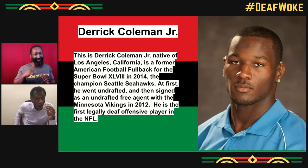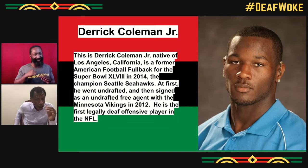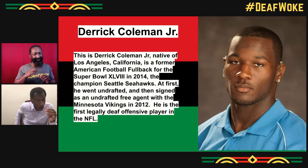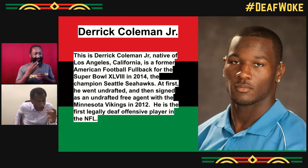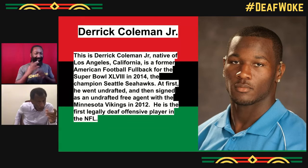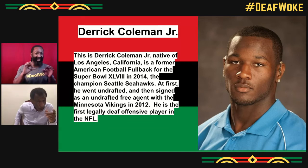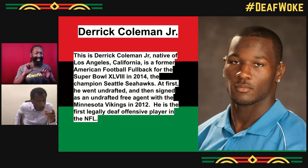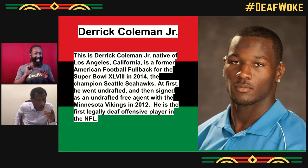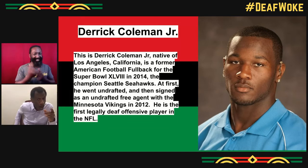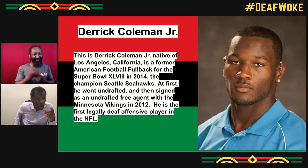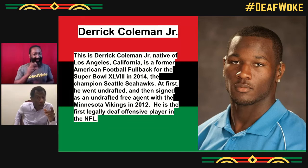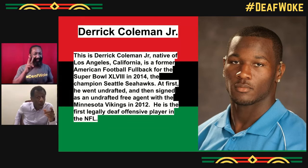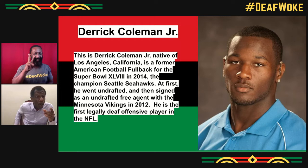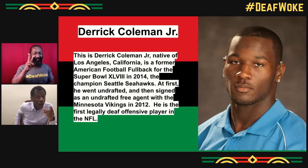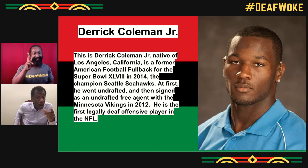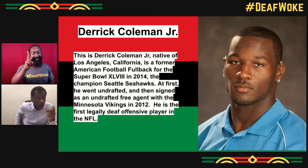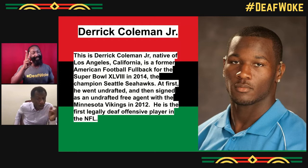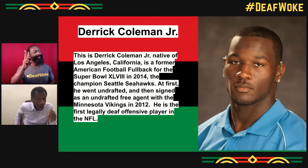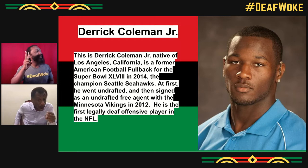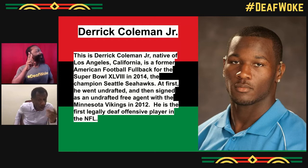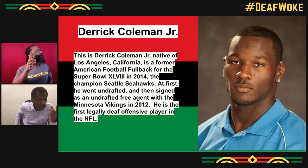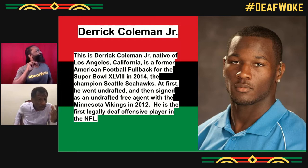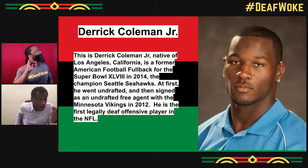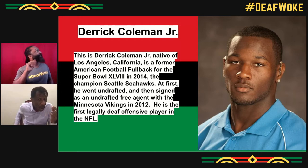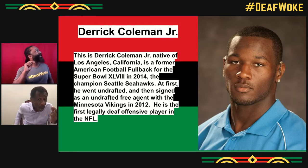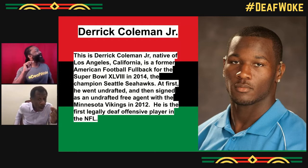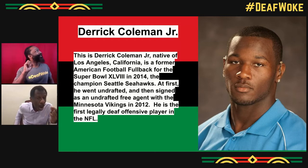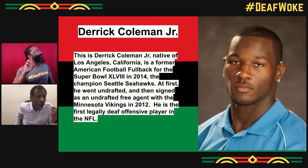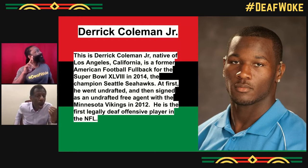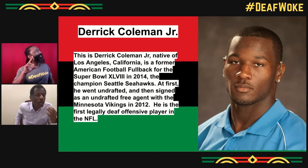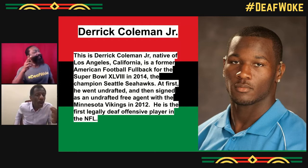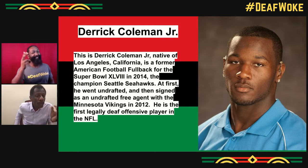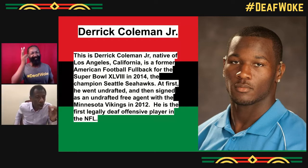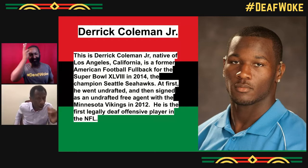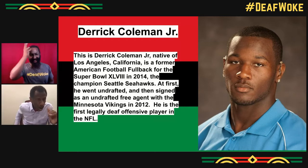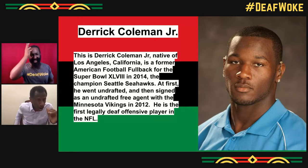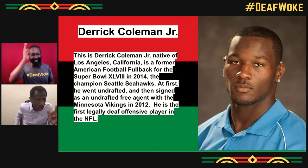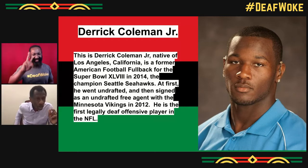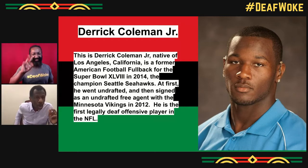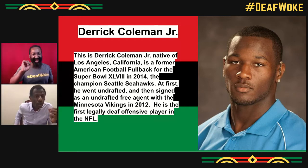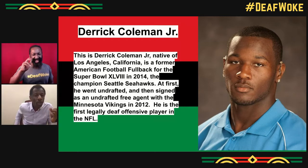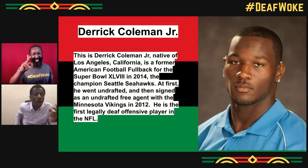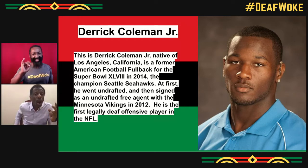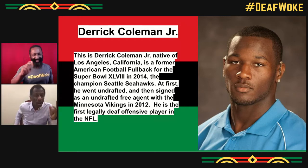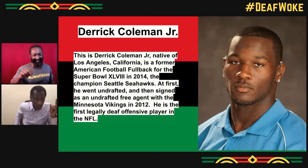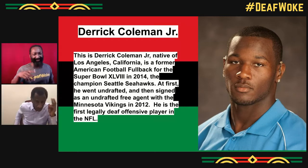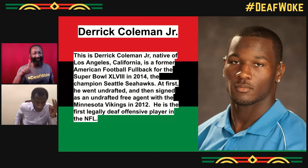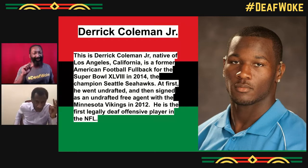and then he signed as a free agent for the Minnesota, the Vikings.